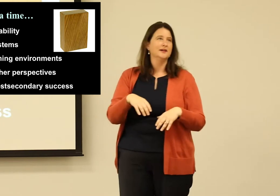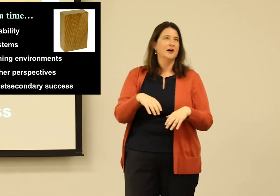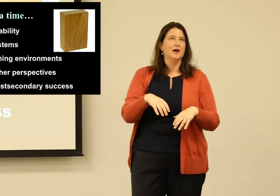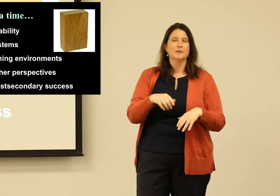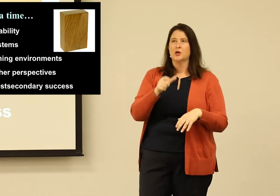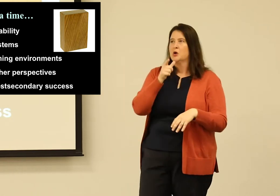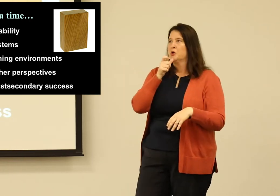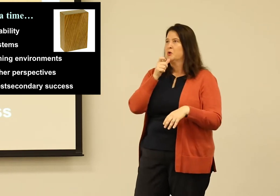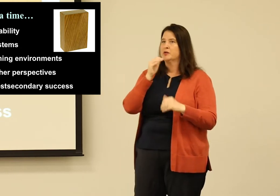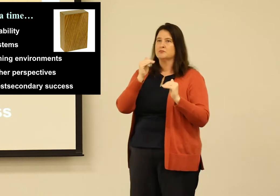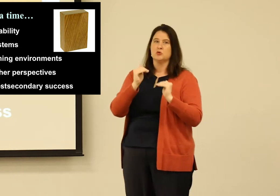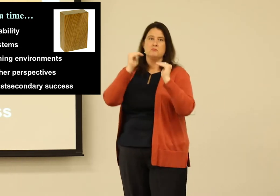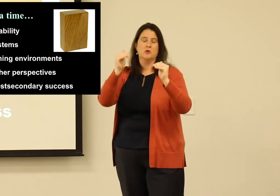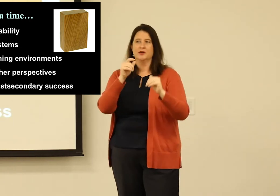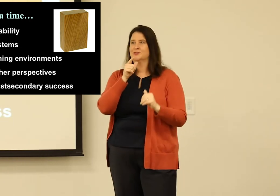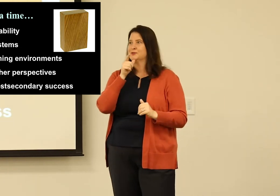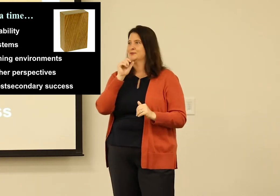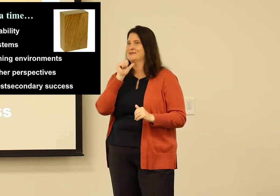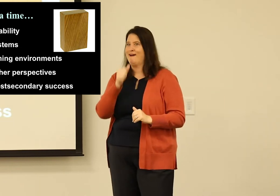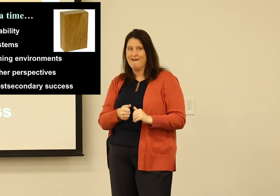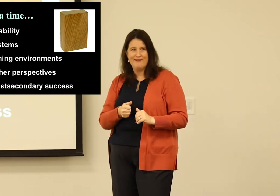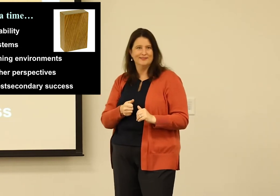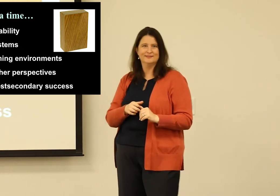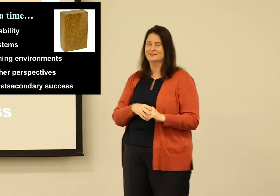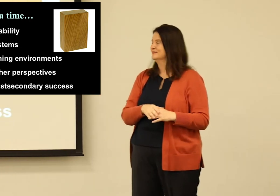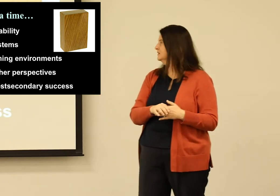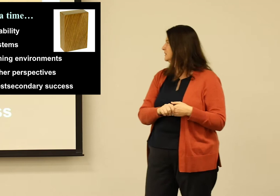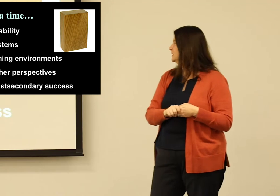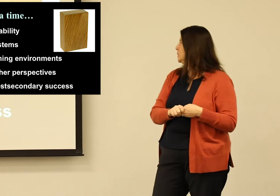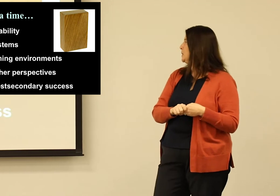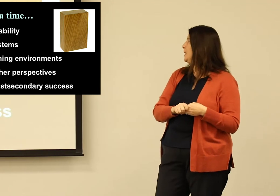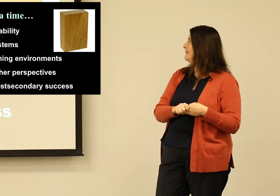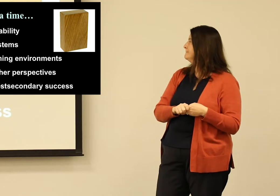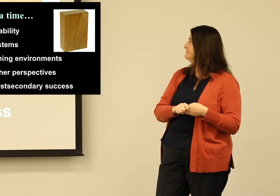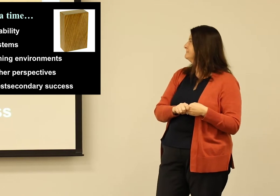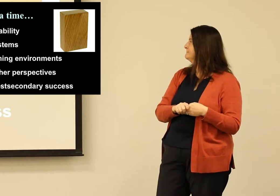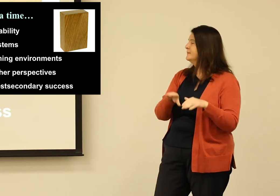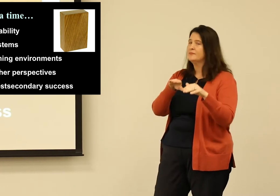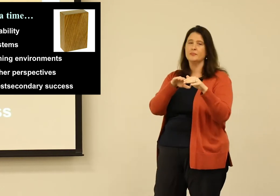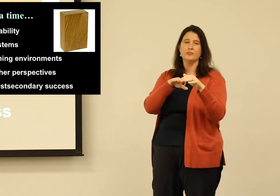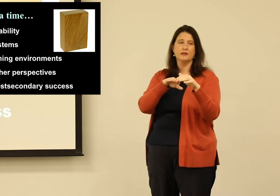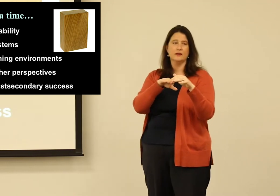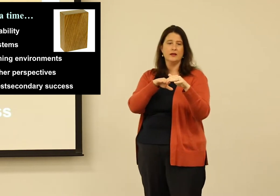Talk about equity and funding to look at who's getting promotions and who's not through those.